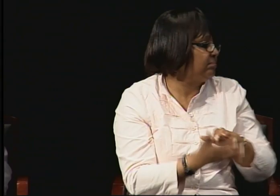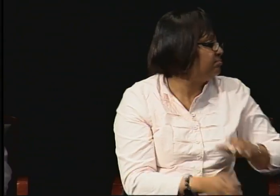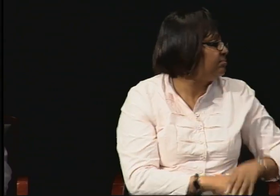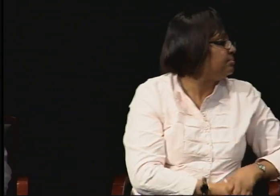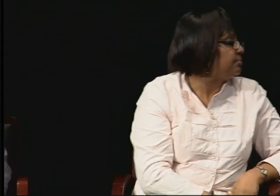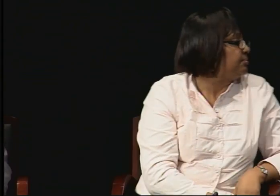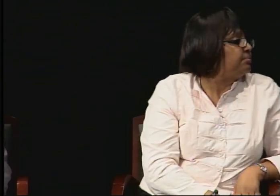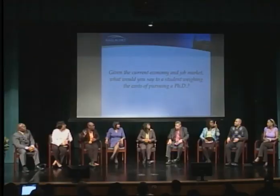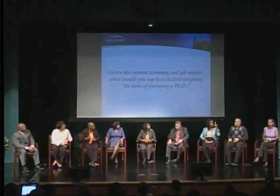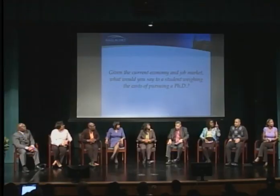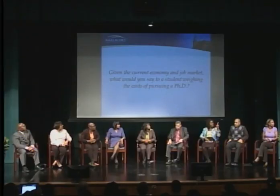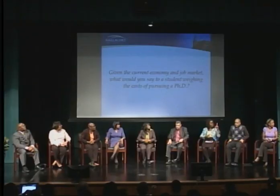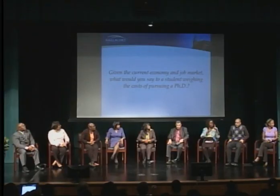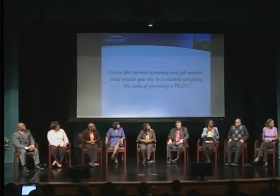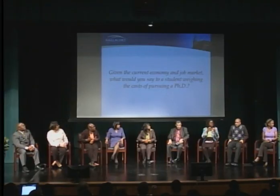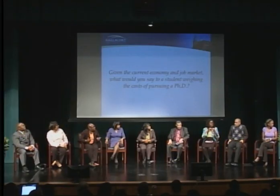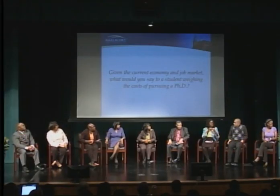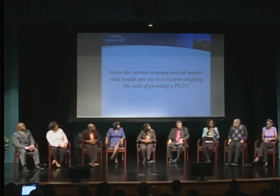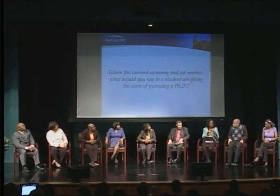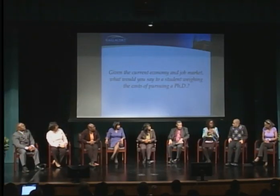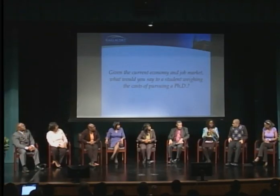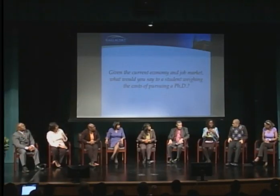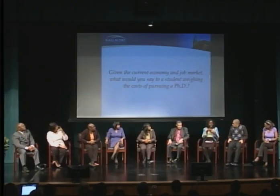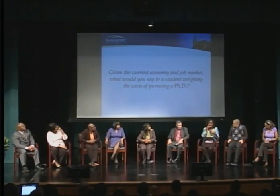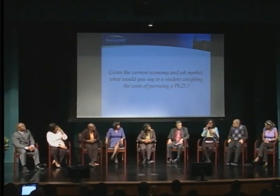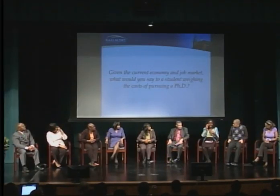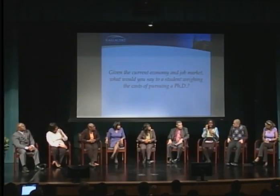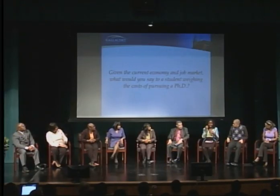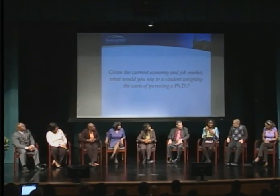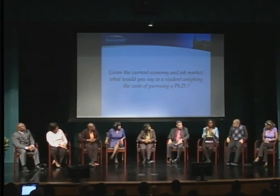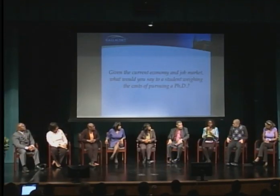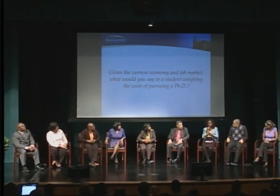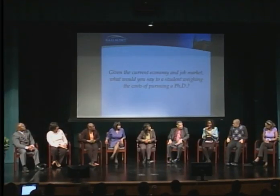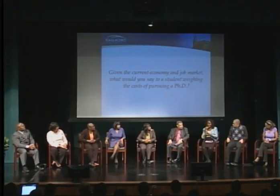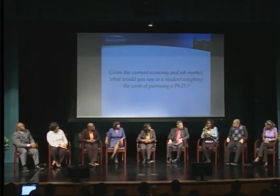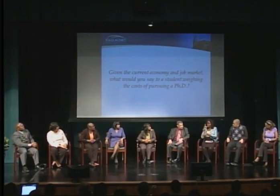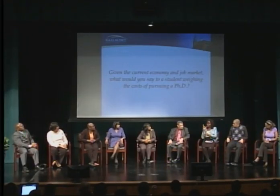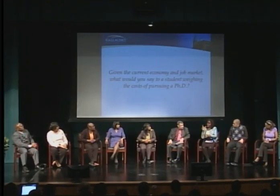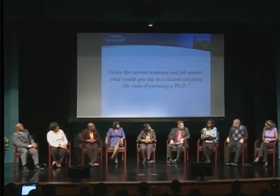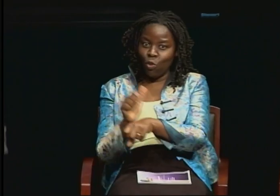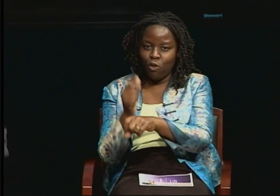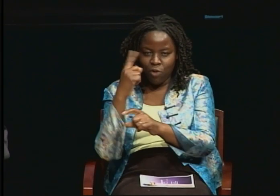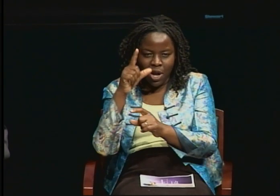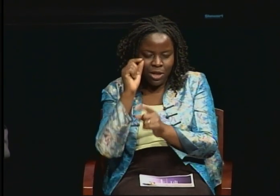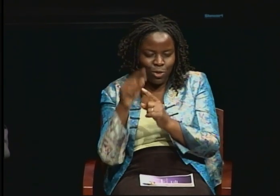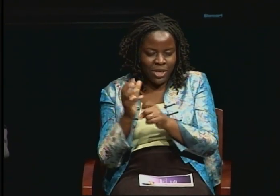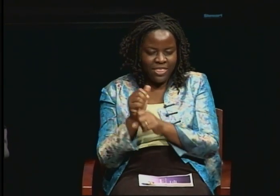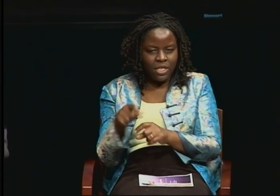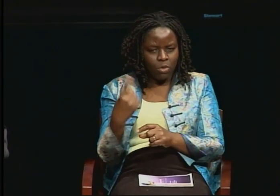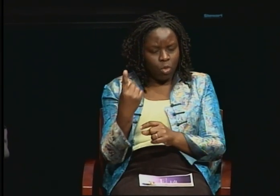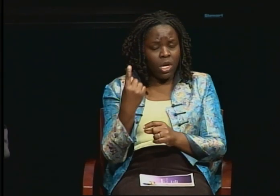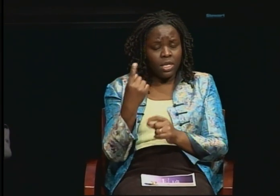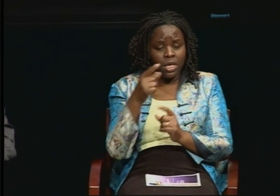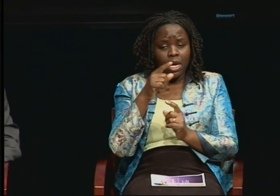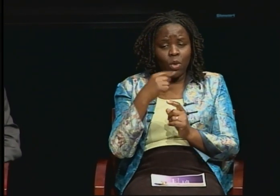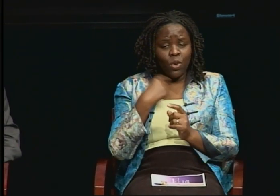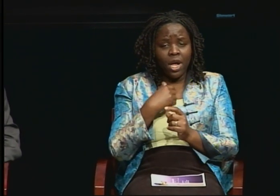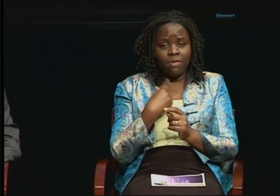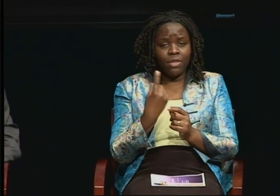for Gallaudet University to get these supports. But I was actually a recipient